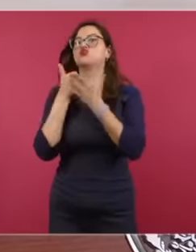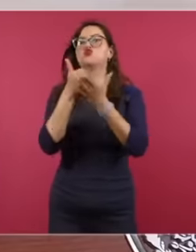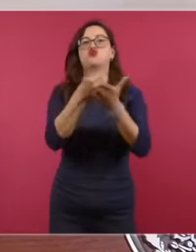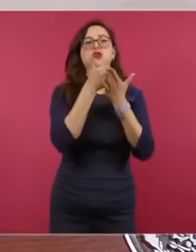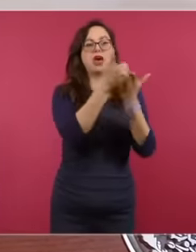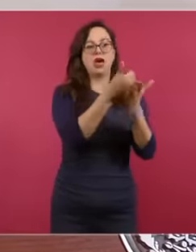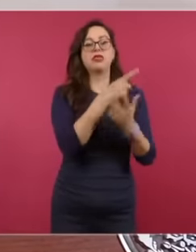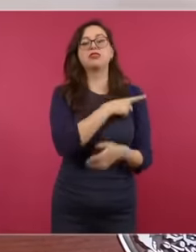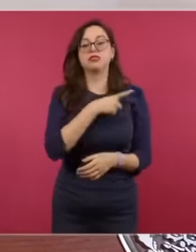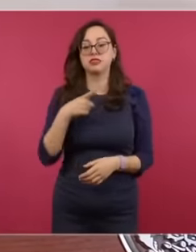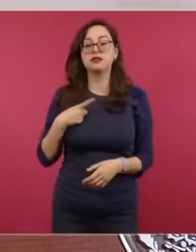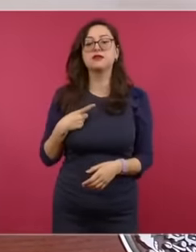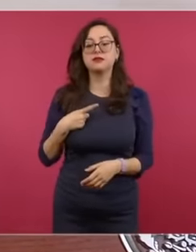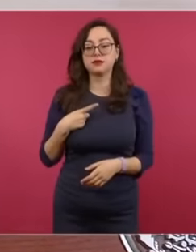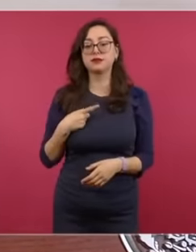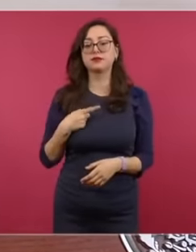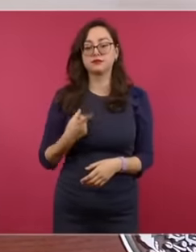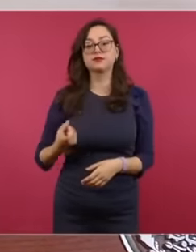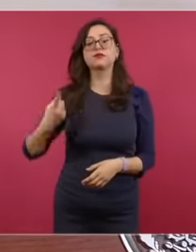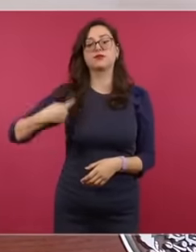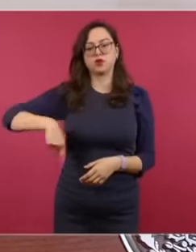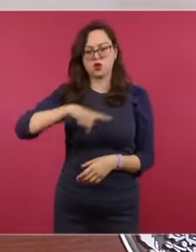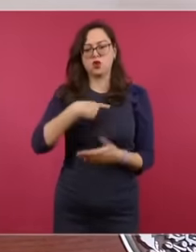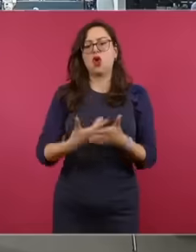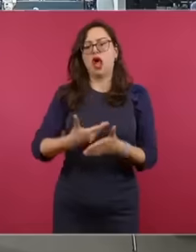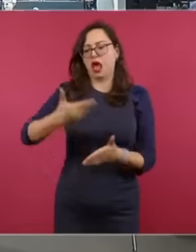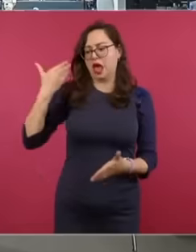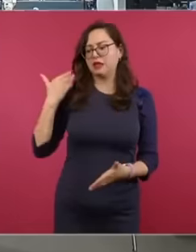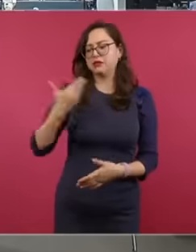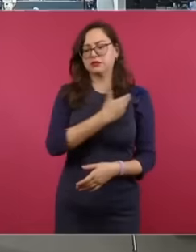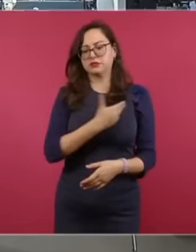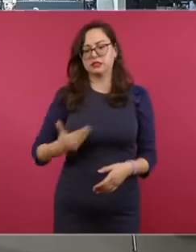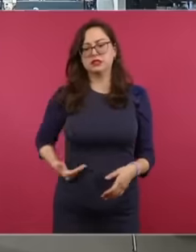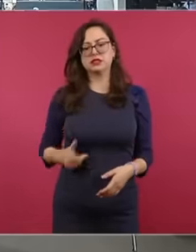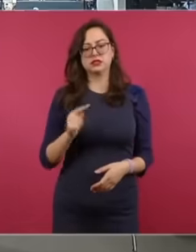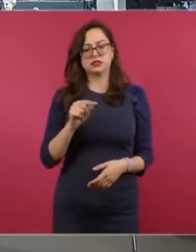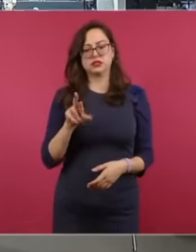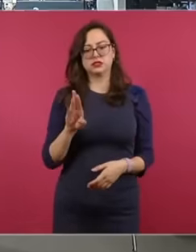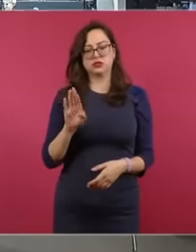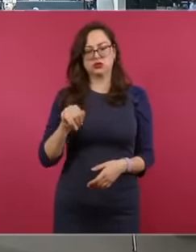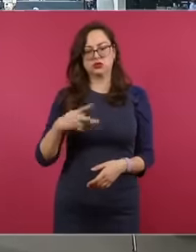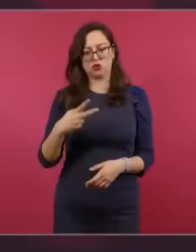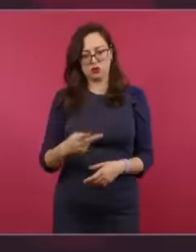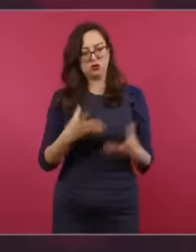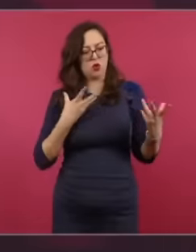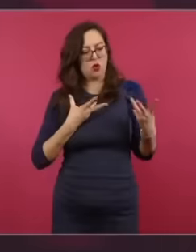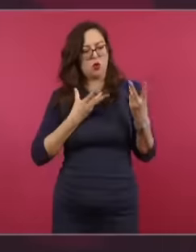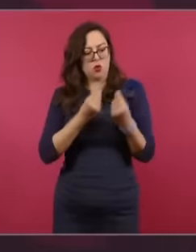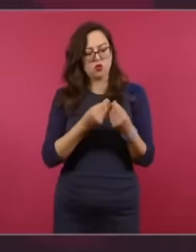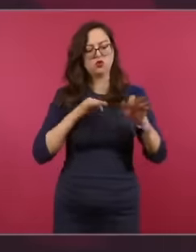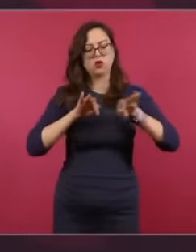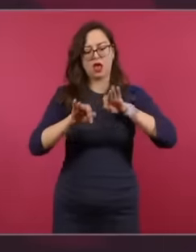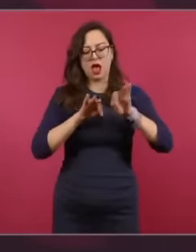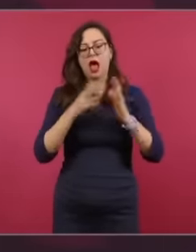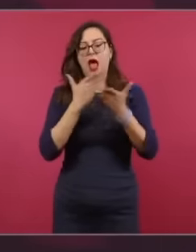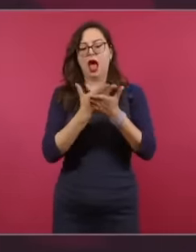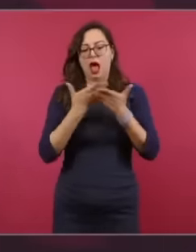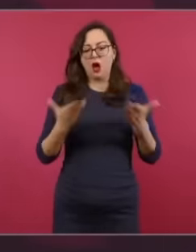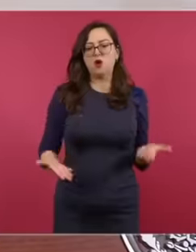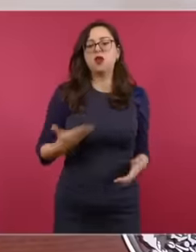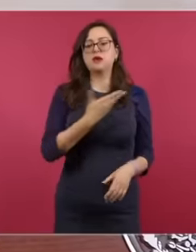we did it with President Trump and we are doing it with President Biden just